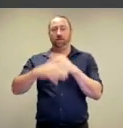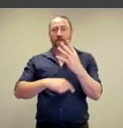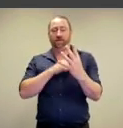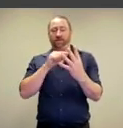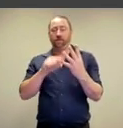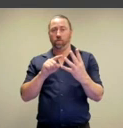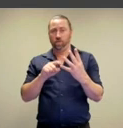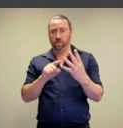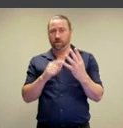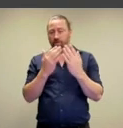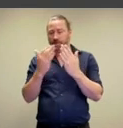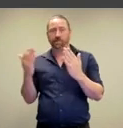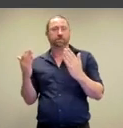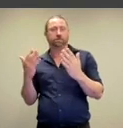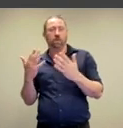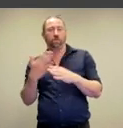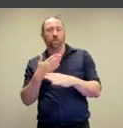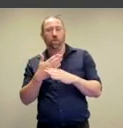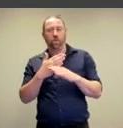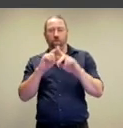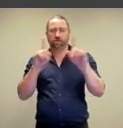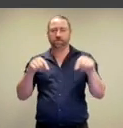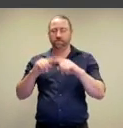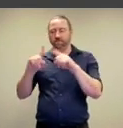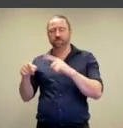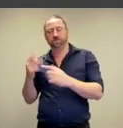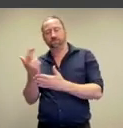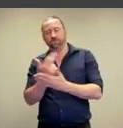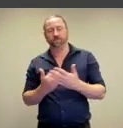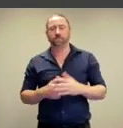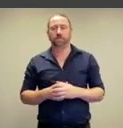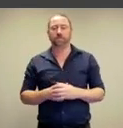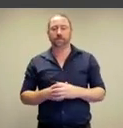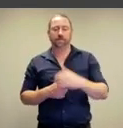into our final selection of works.